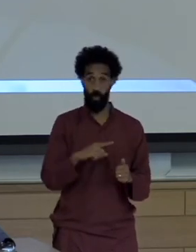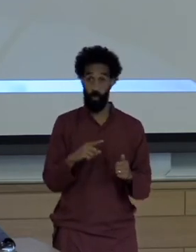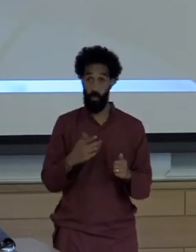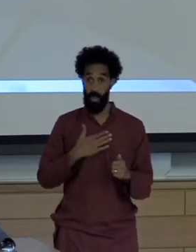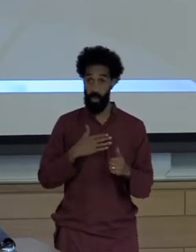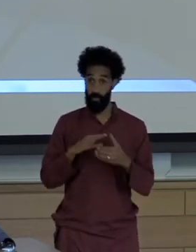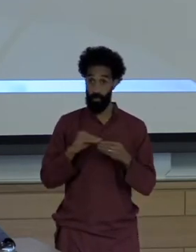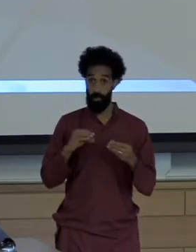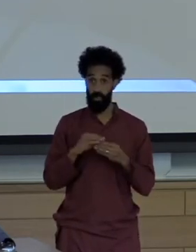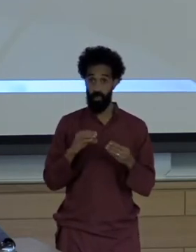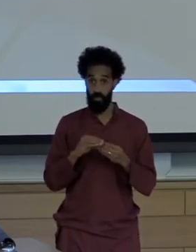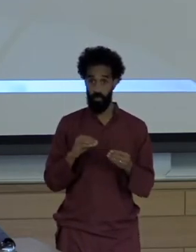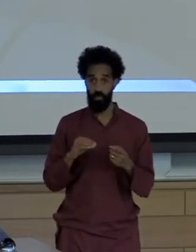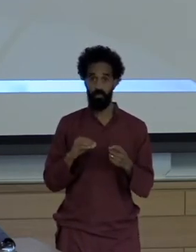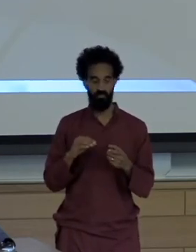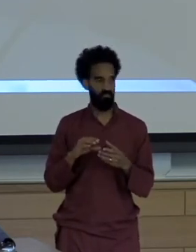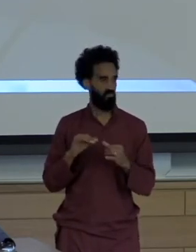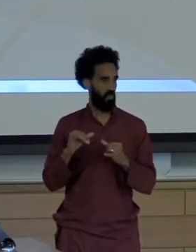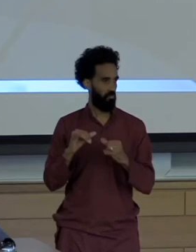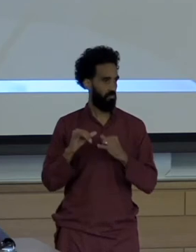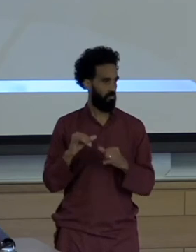probably excel at it, do it much better than I have